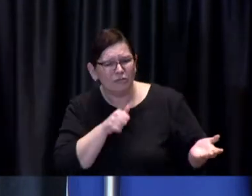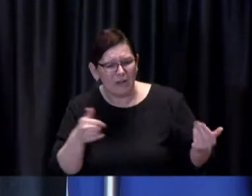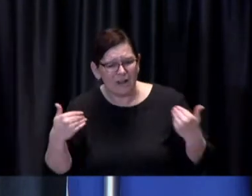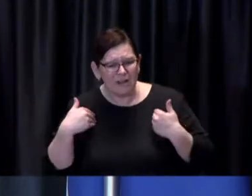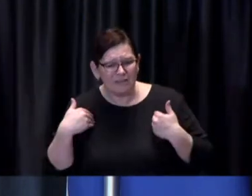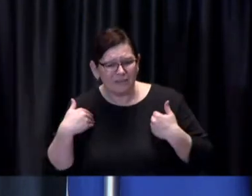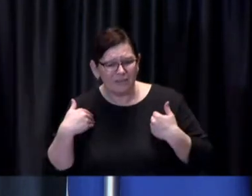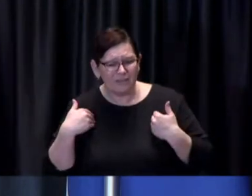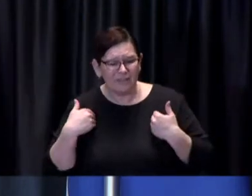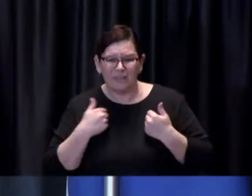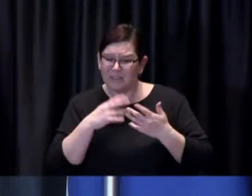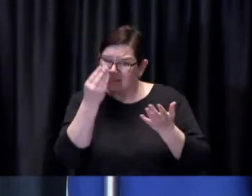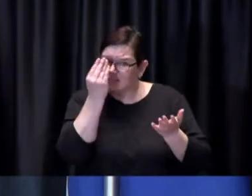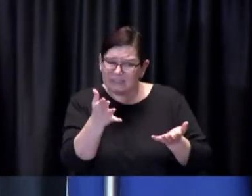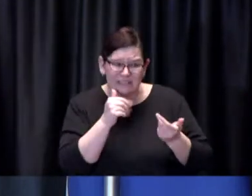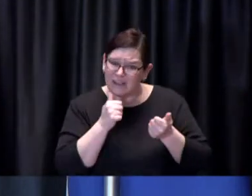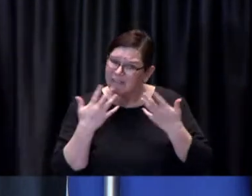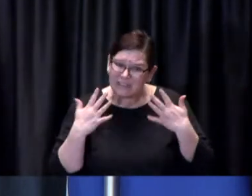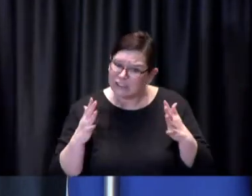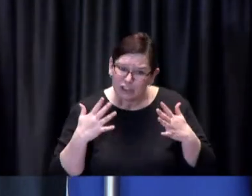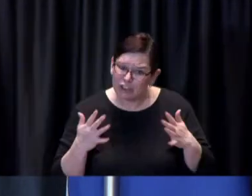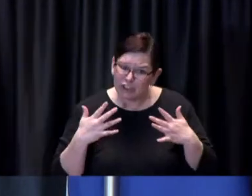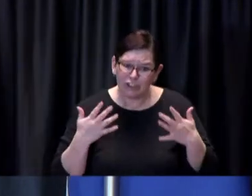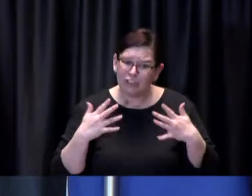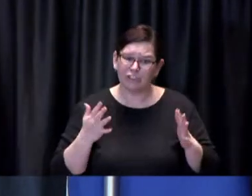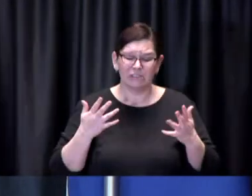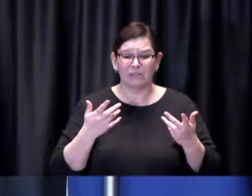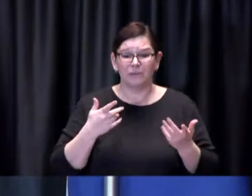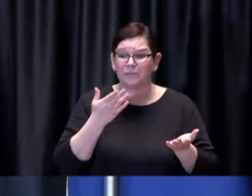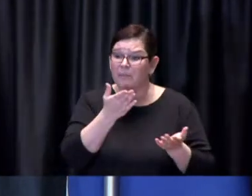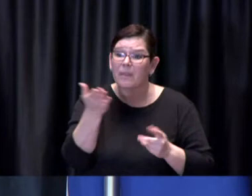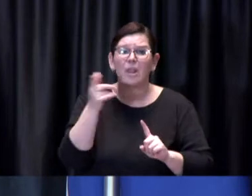when they appreciate and understand that this is the best path forward